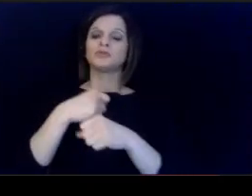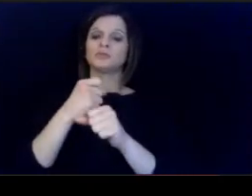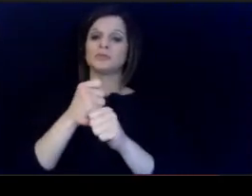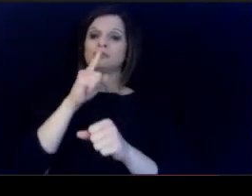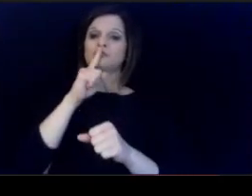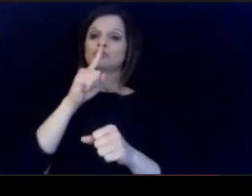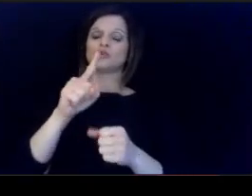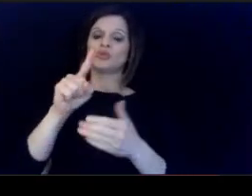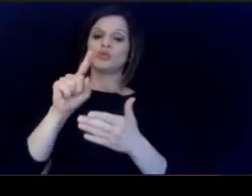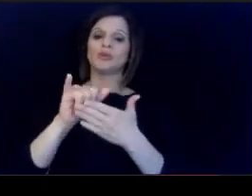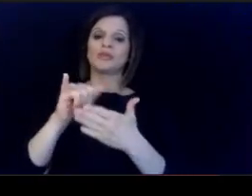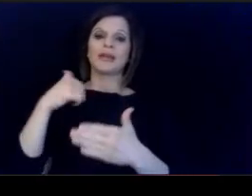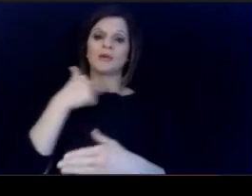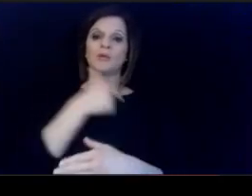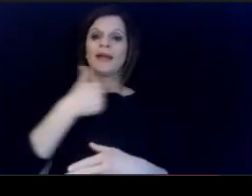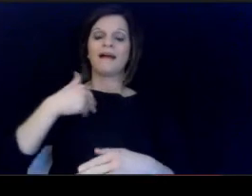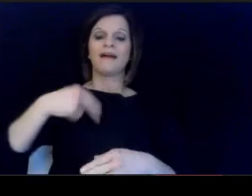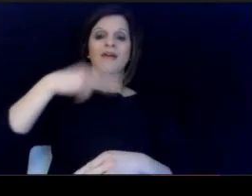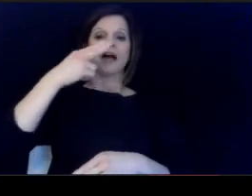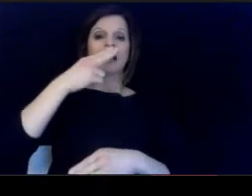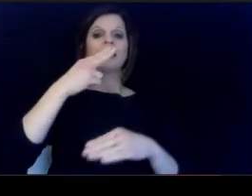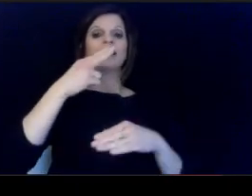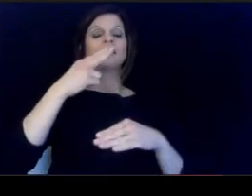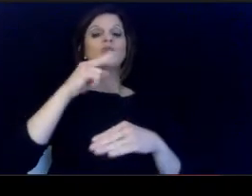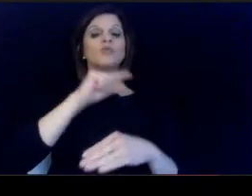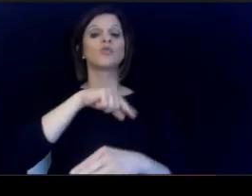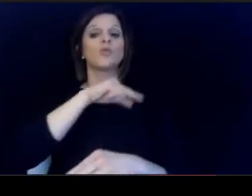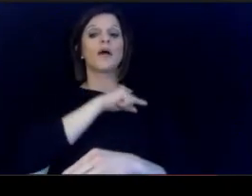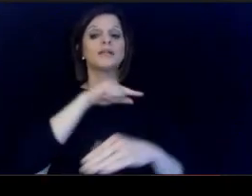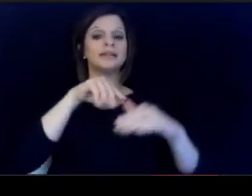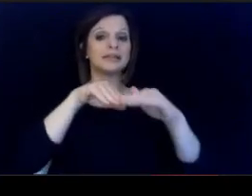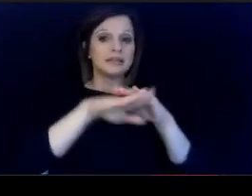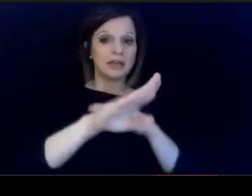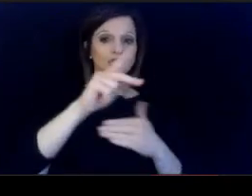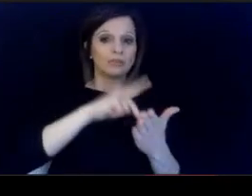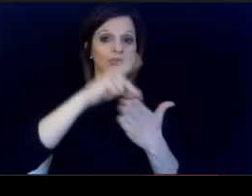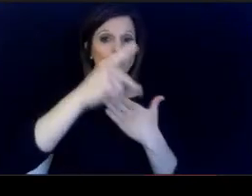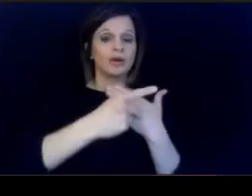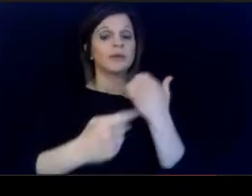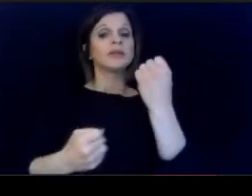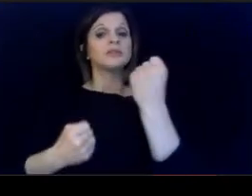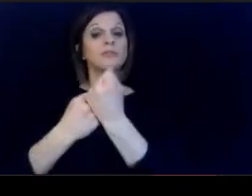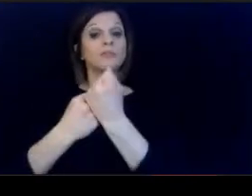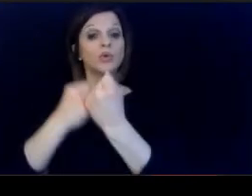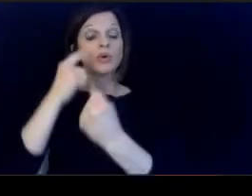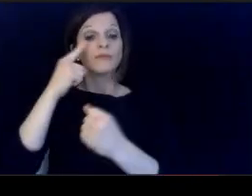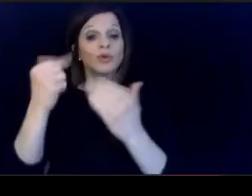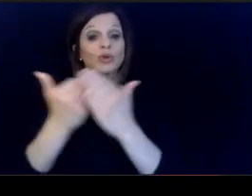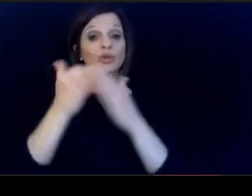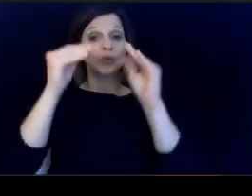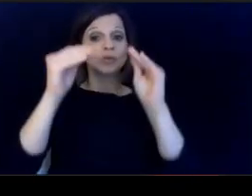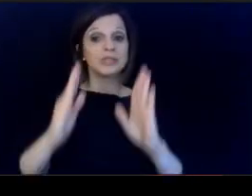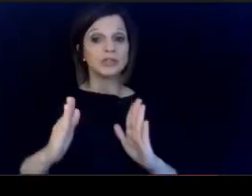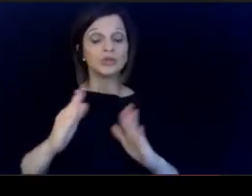programs. Support for new teachers. an opportunities for professional growth.